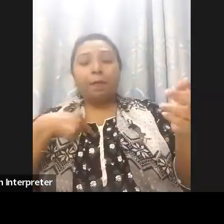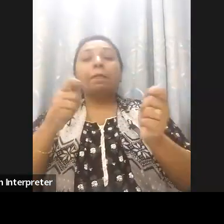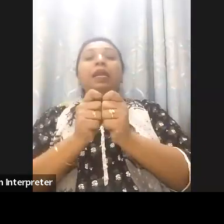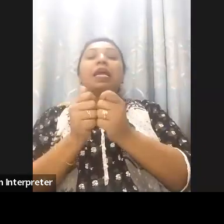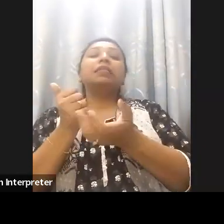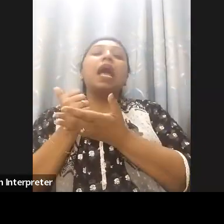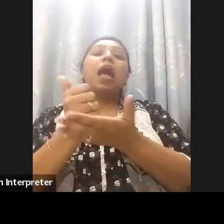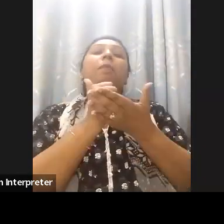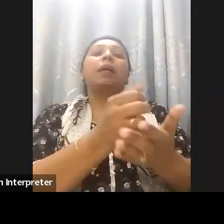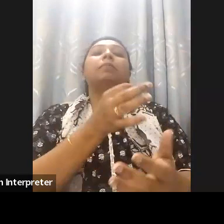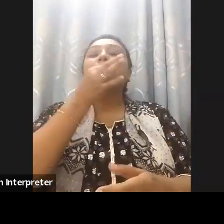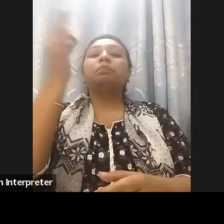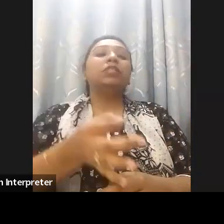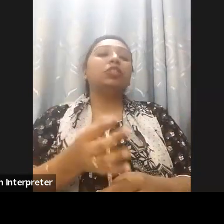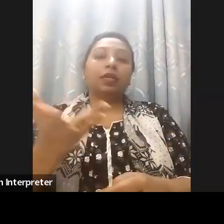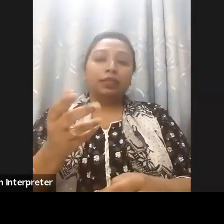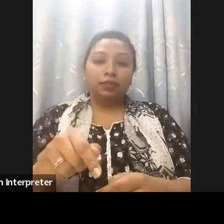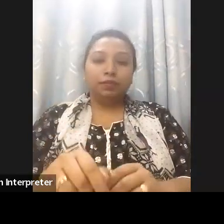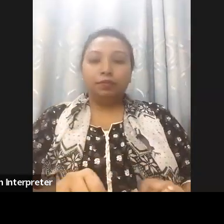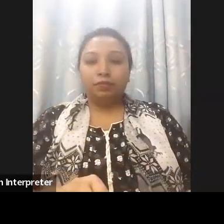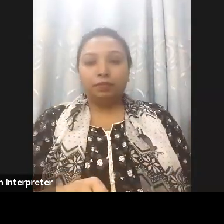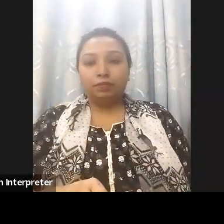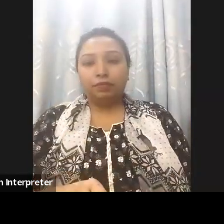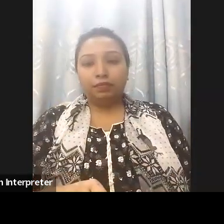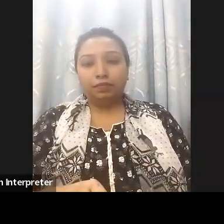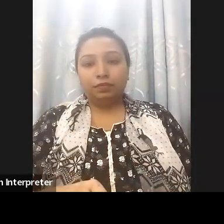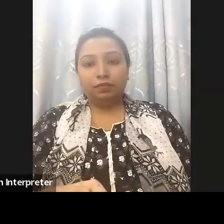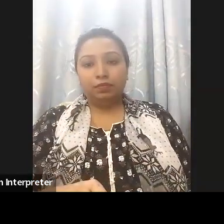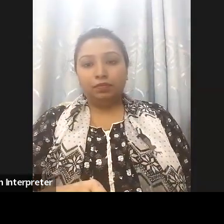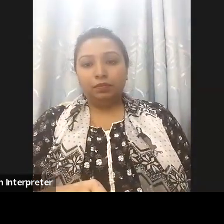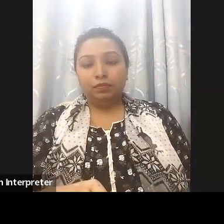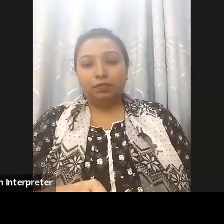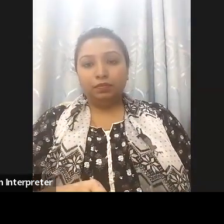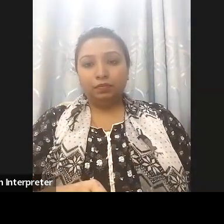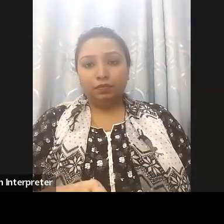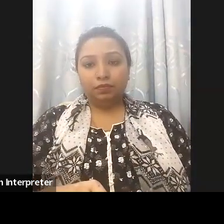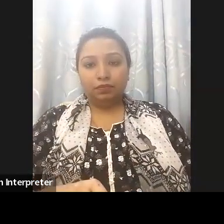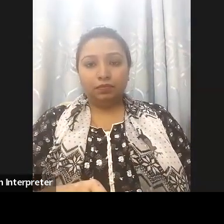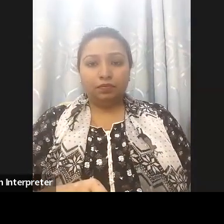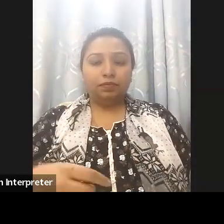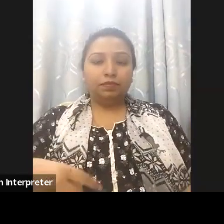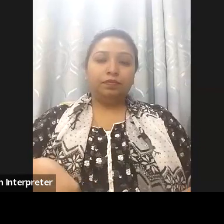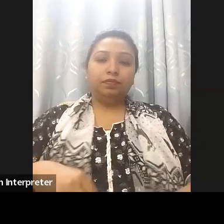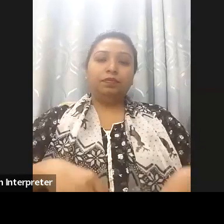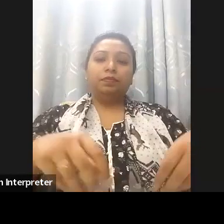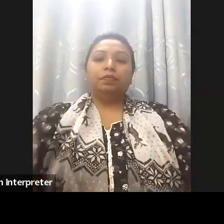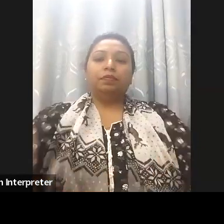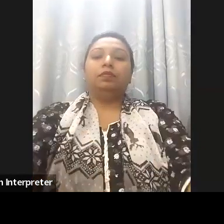we could put the the couple of slides so you can see as I am discussing them. You can see what are the